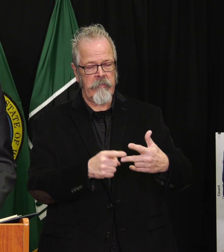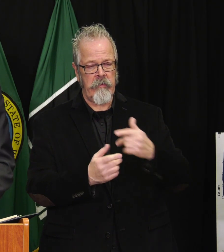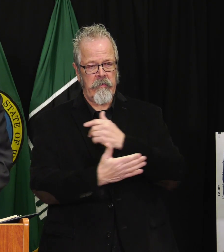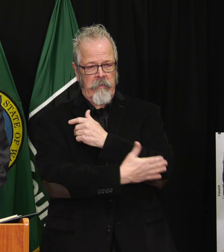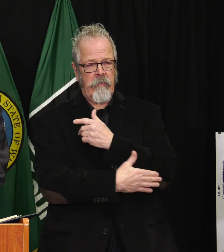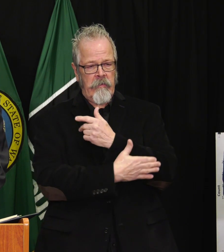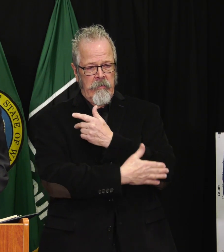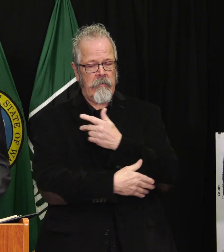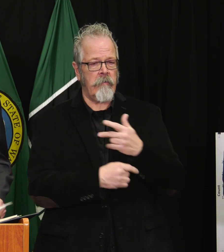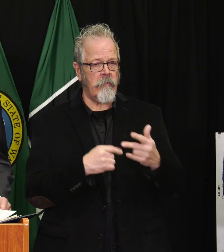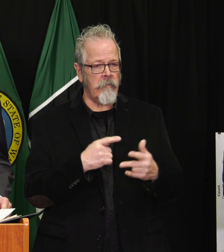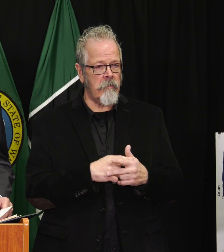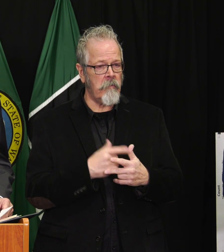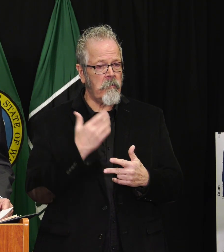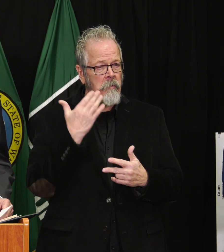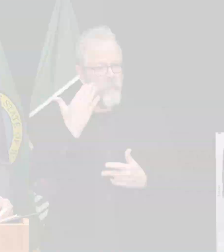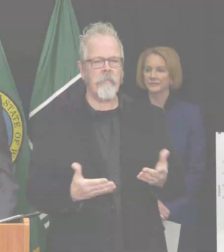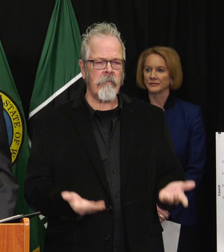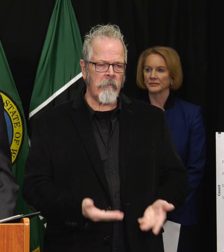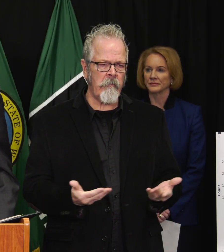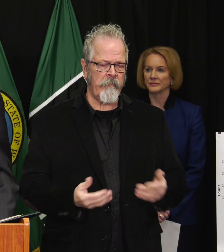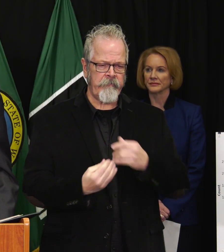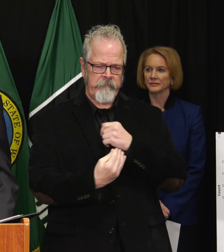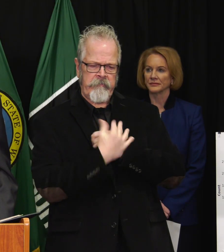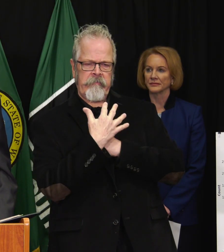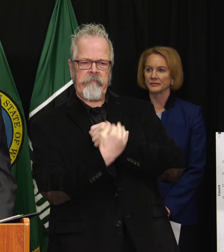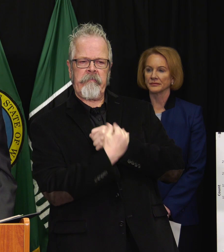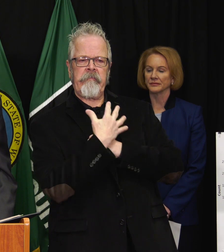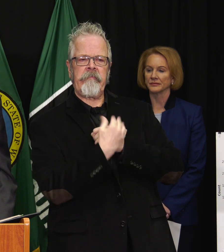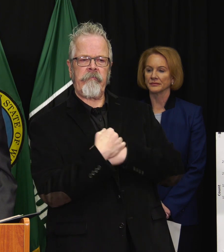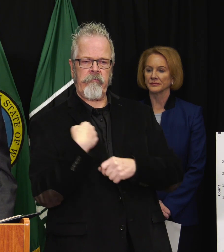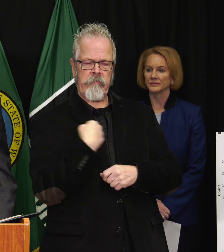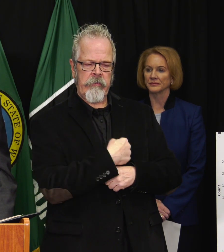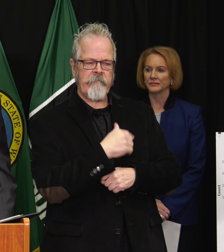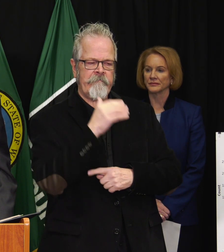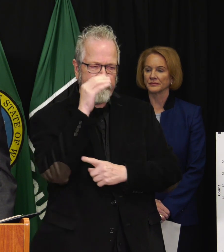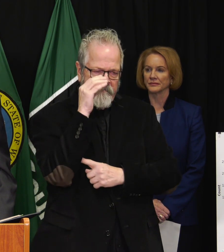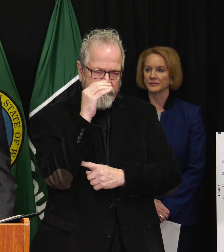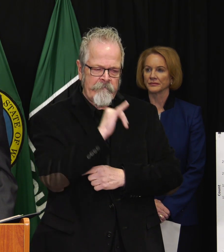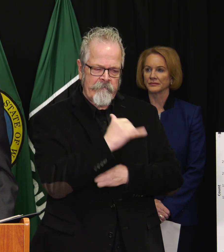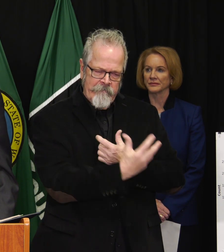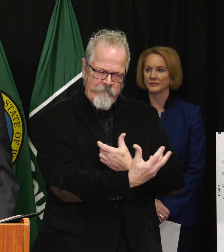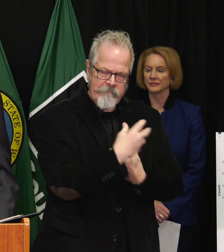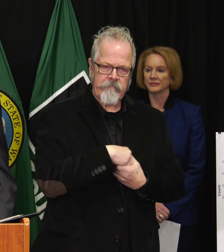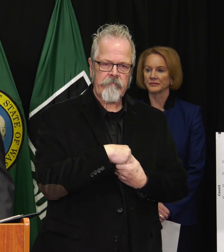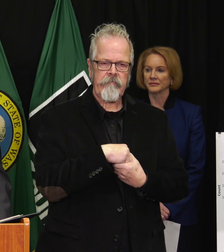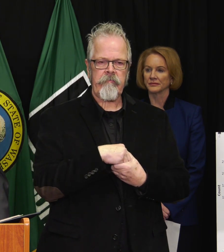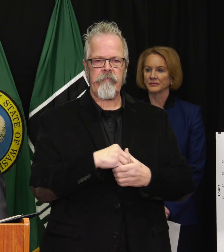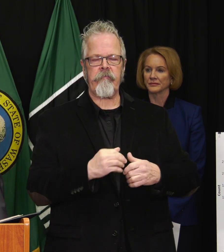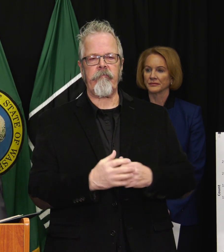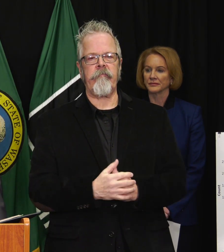and they are large population centers. We're starting with this prohibition through March for these three counties.